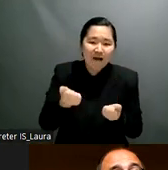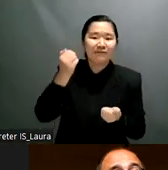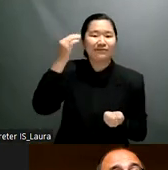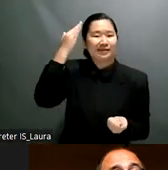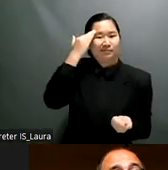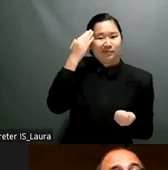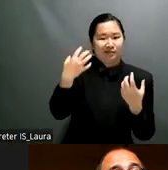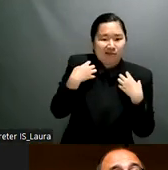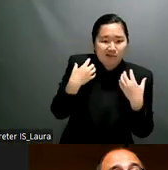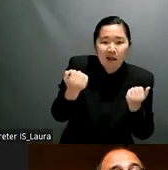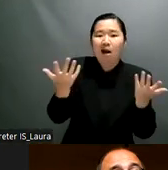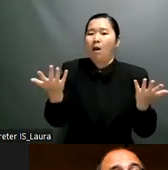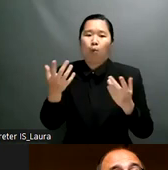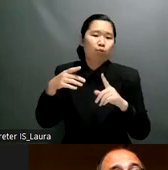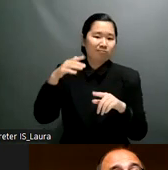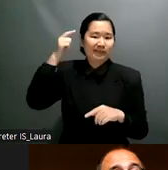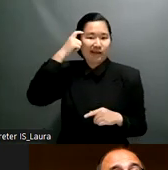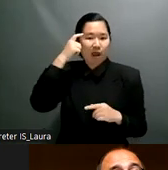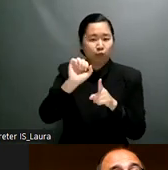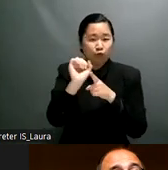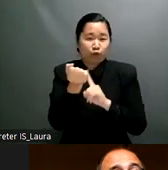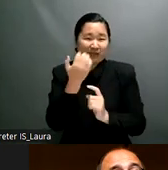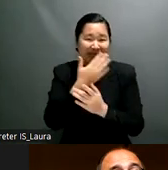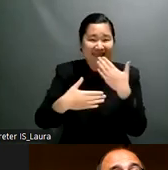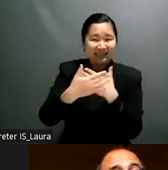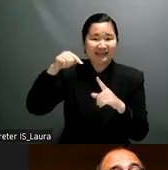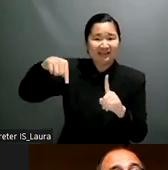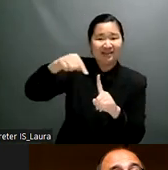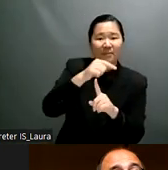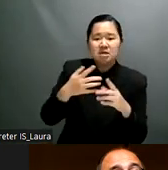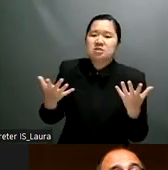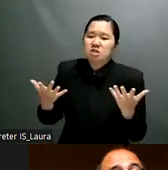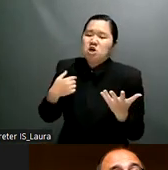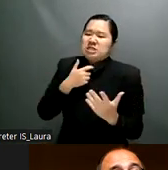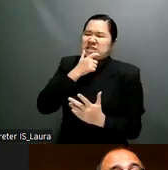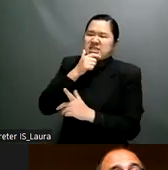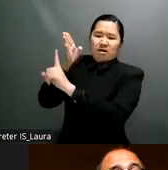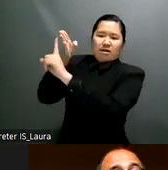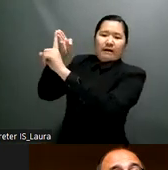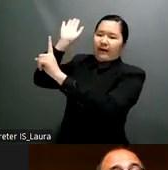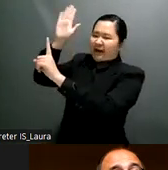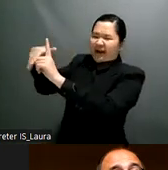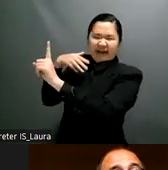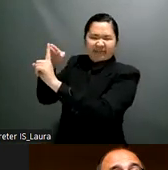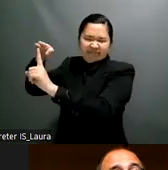for that we need to change the language that we use the nomenclature that we use for example we